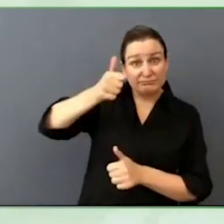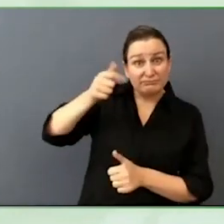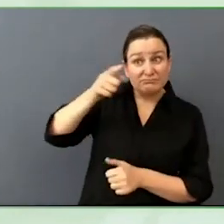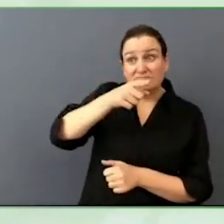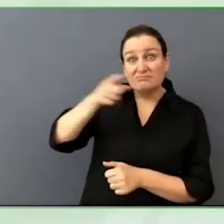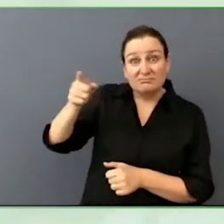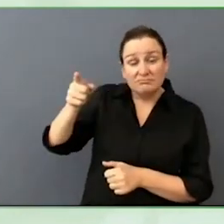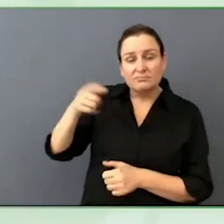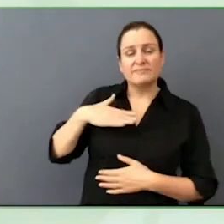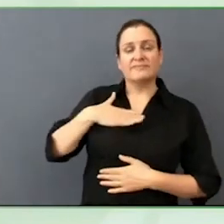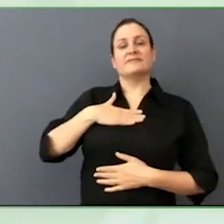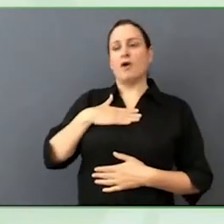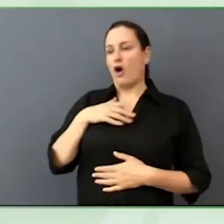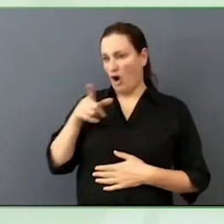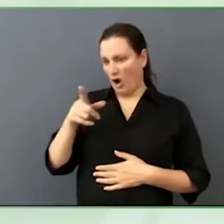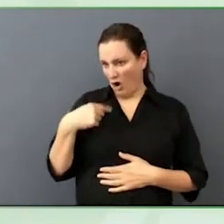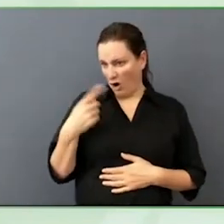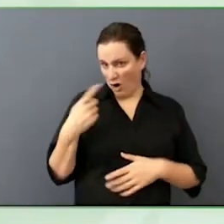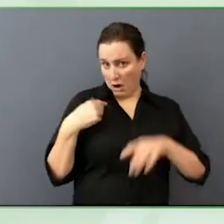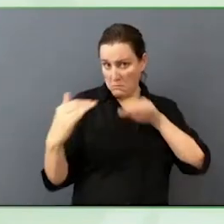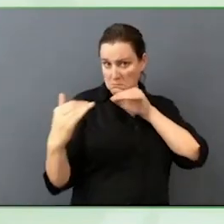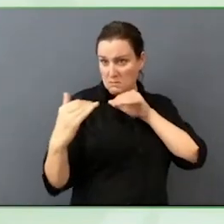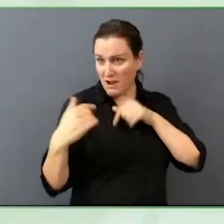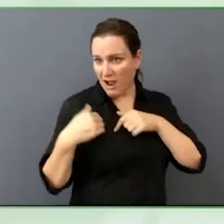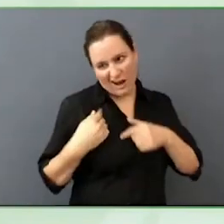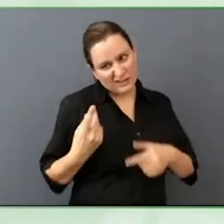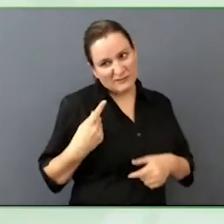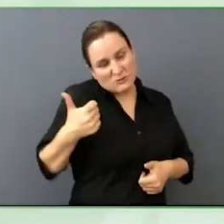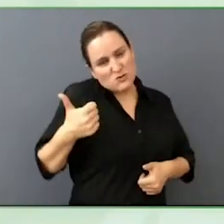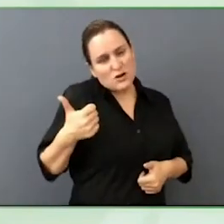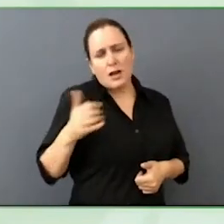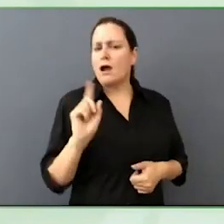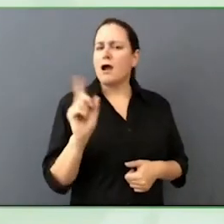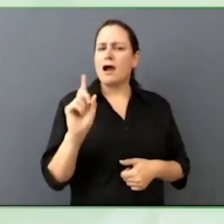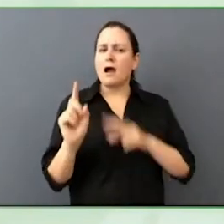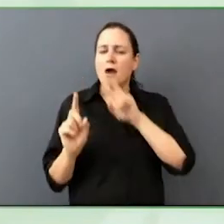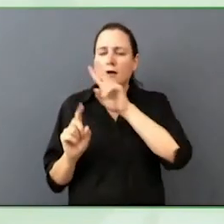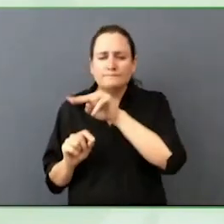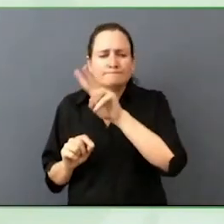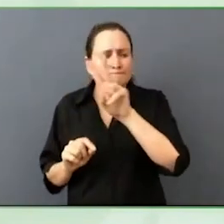Get to know them, something we do really well at Cisco and then